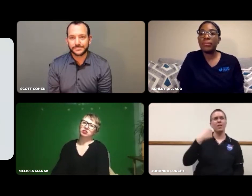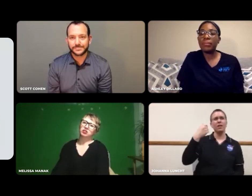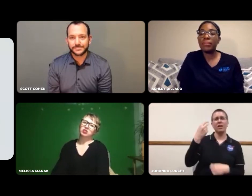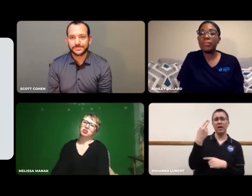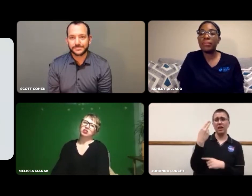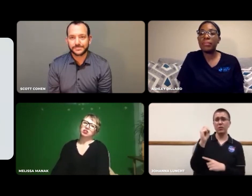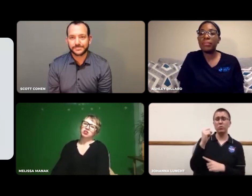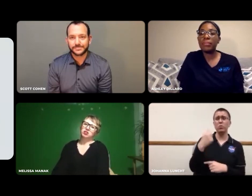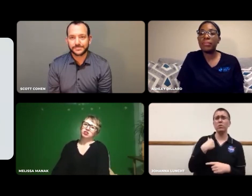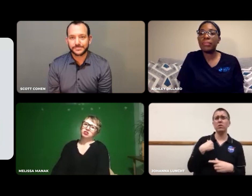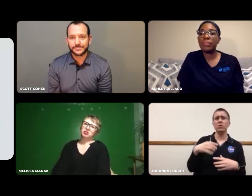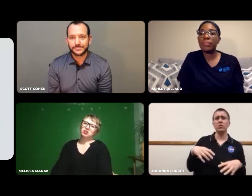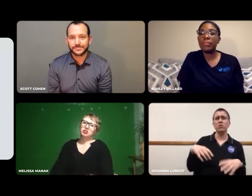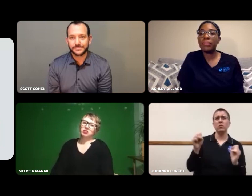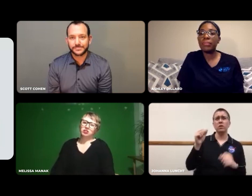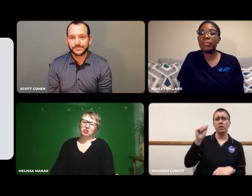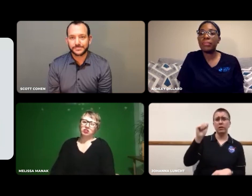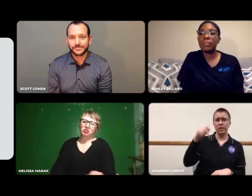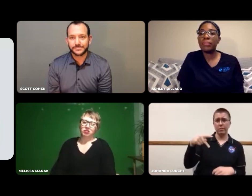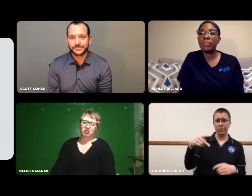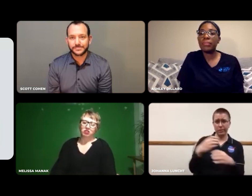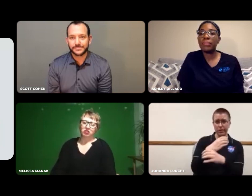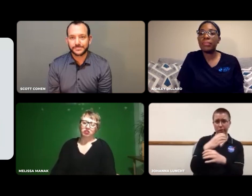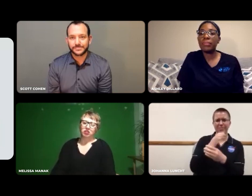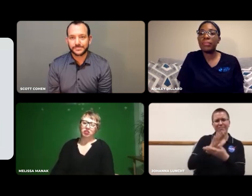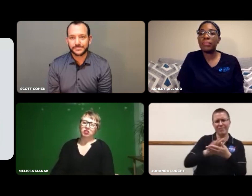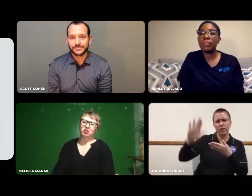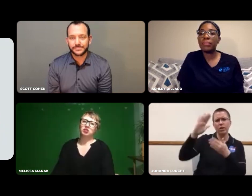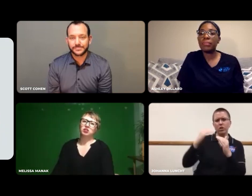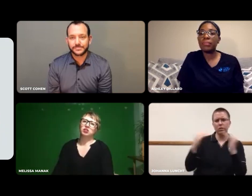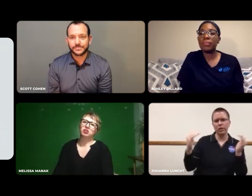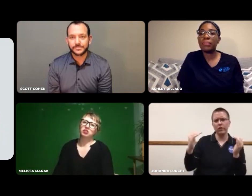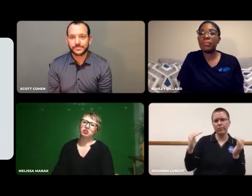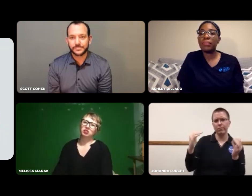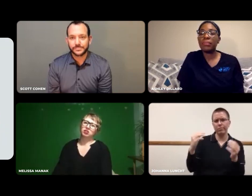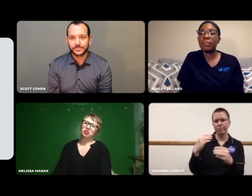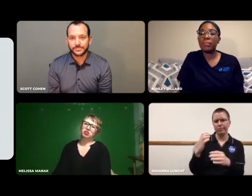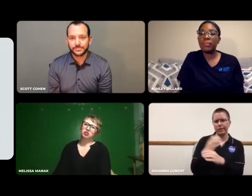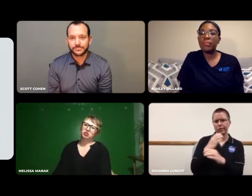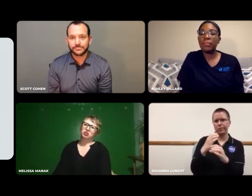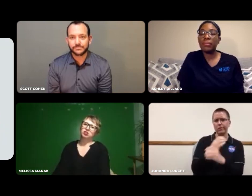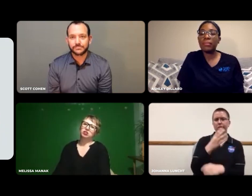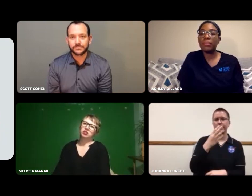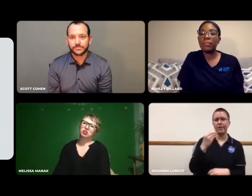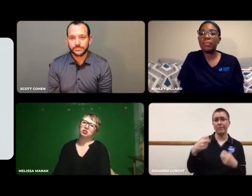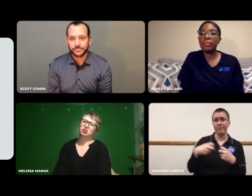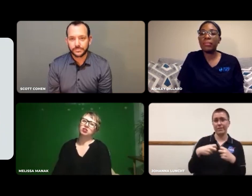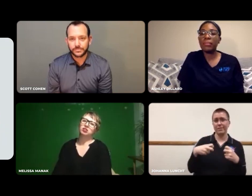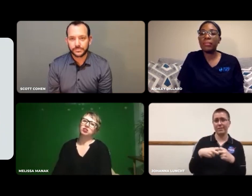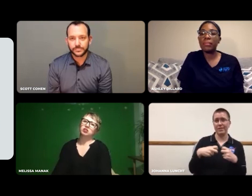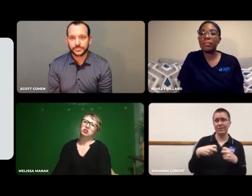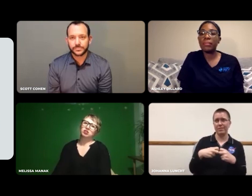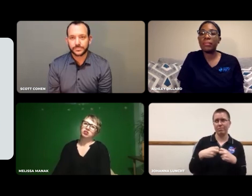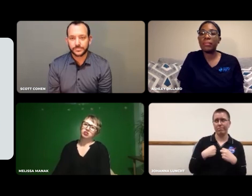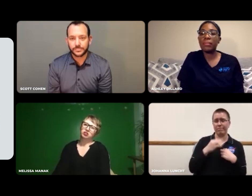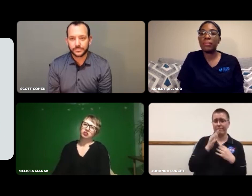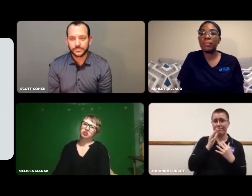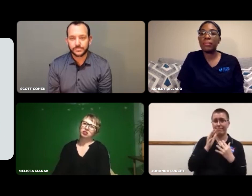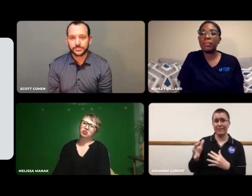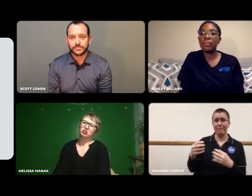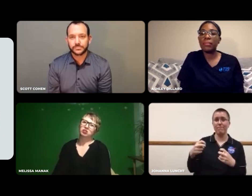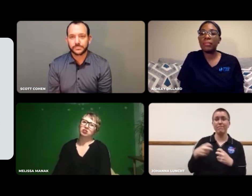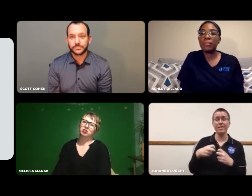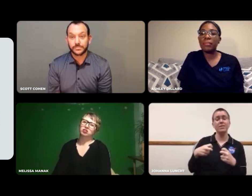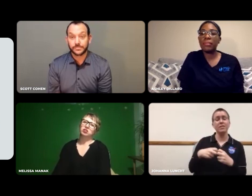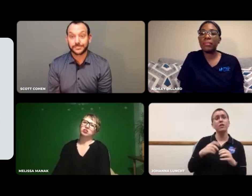I took AP Calculus and AP Physics in high school and hated it.